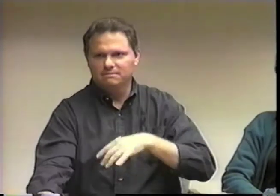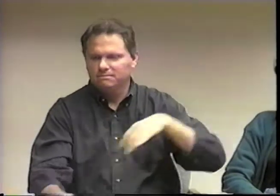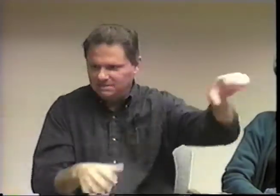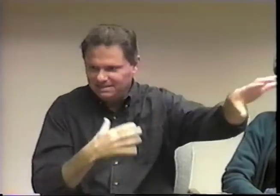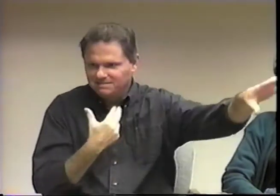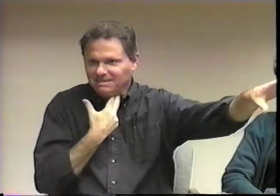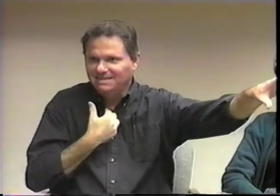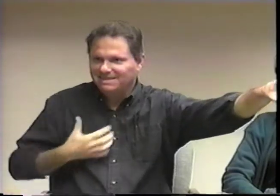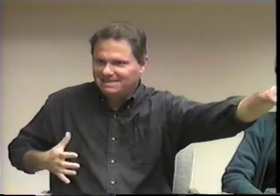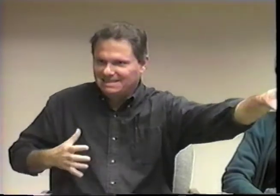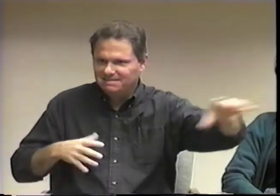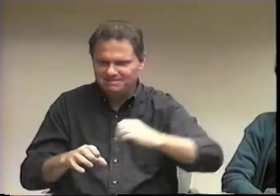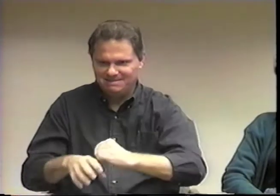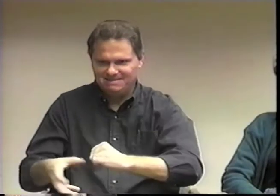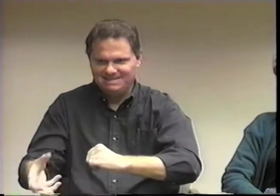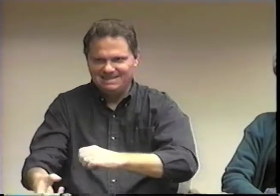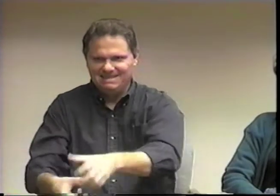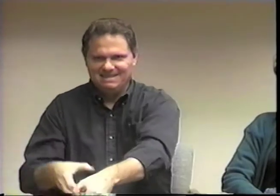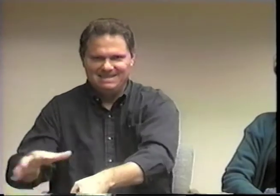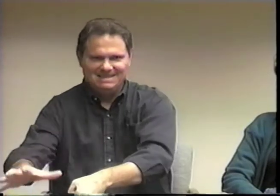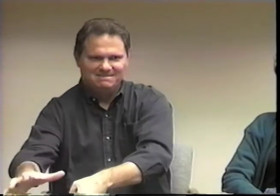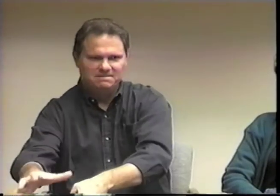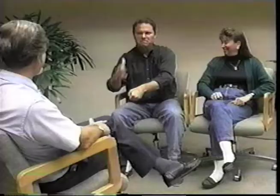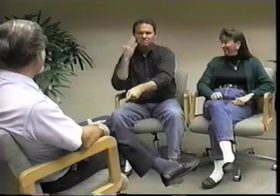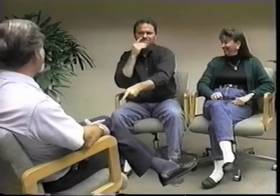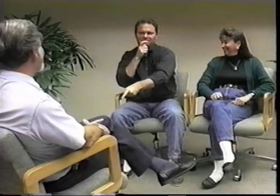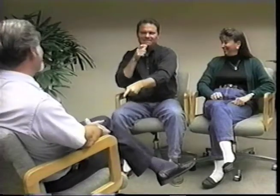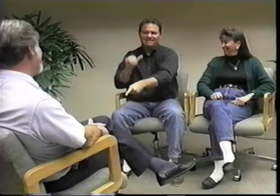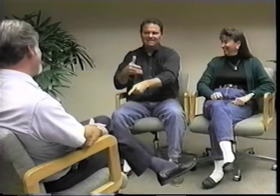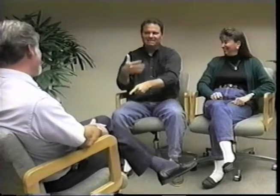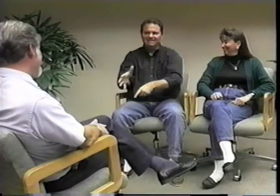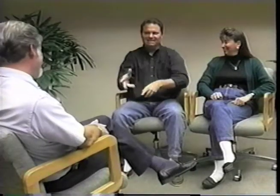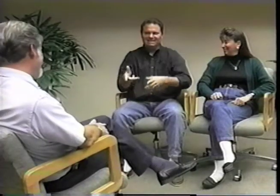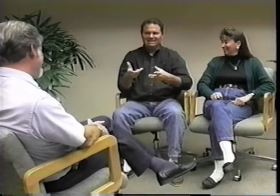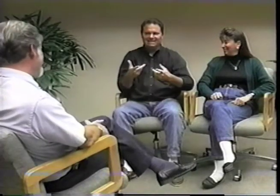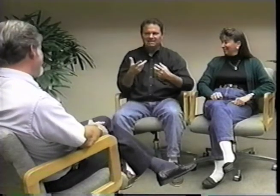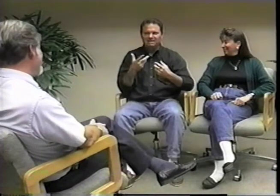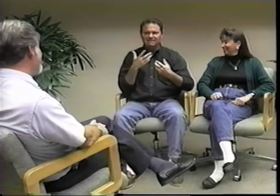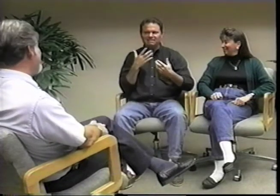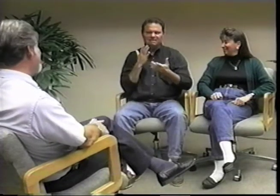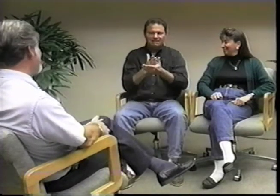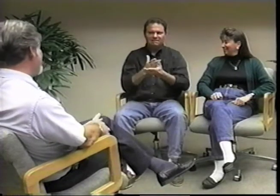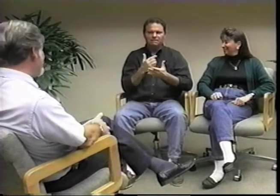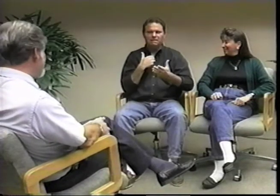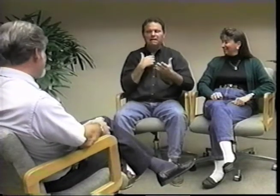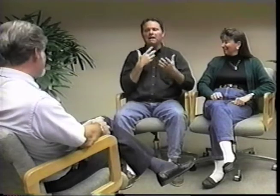Once in a while when I would try to poke or grab them, they would grab me first so I couldn't get away! They could then figure out who it was